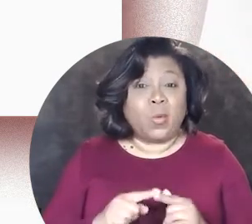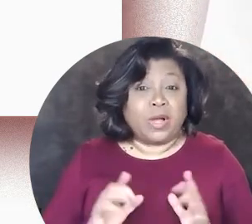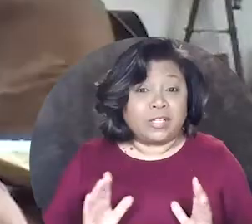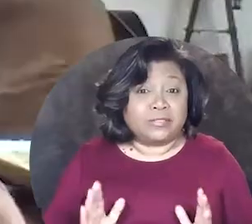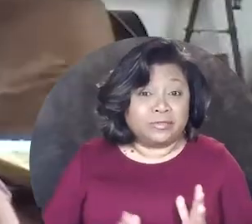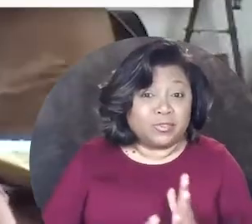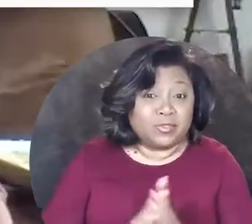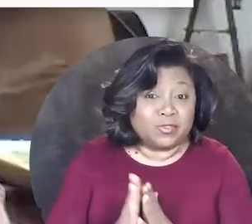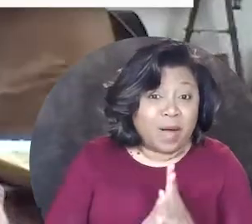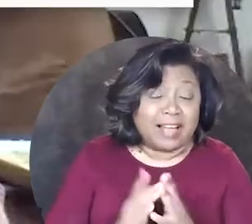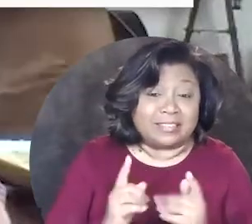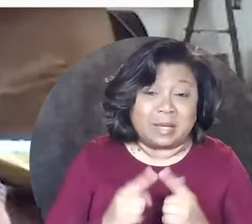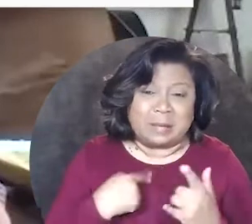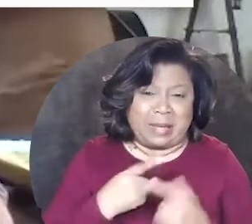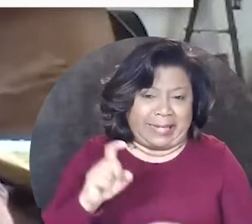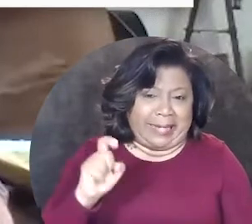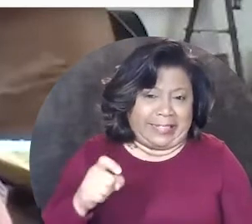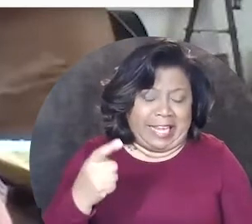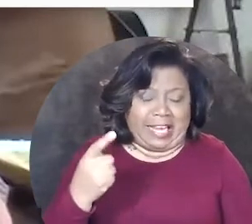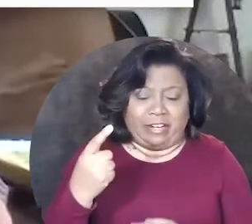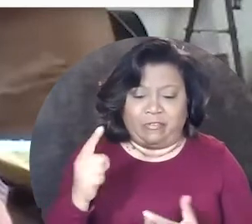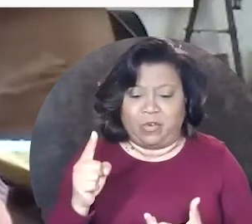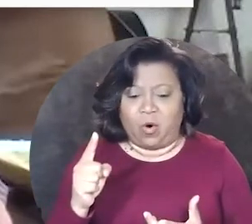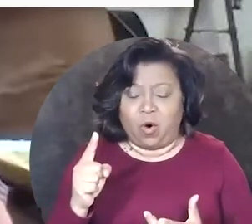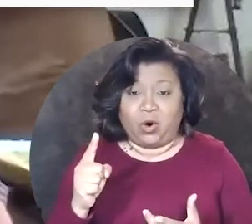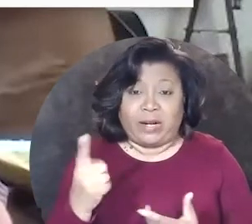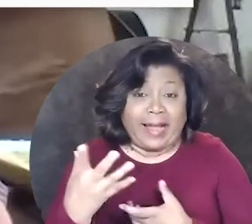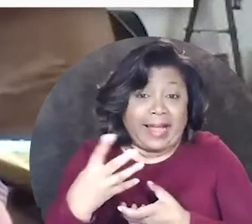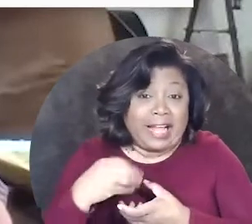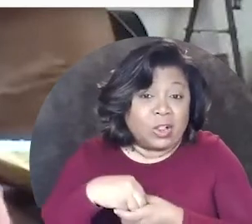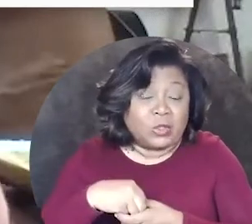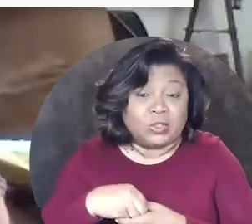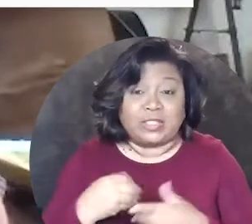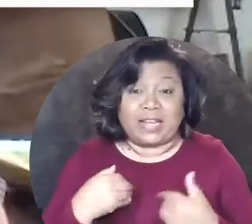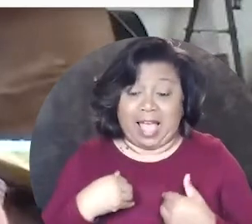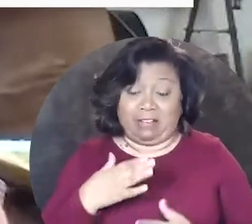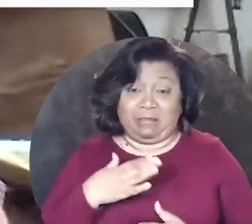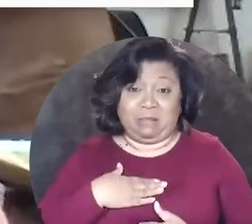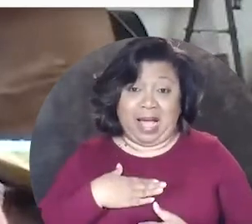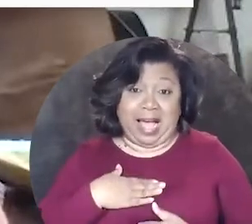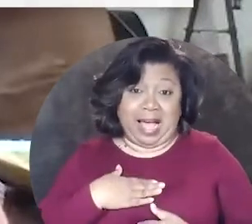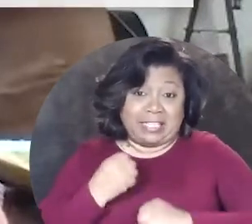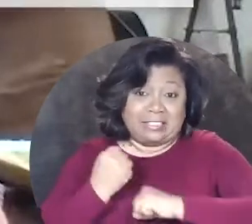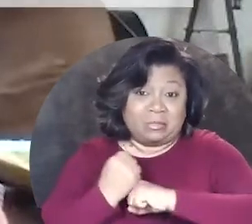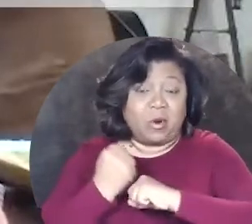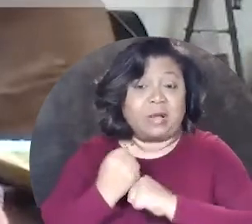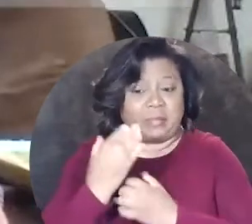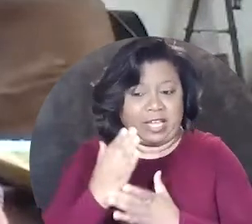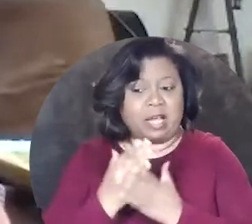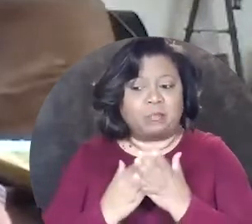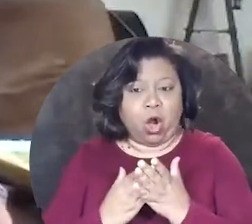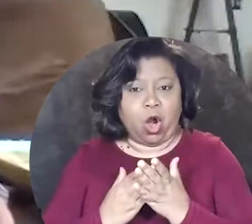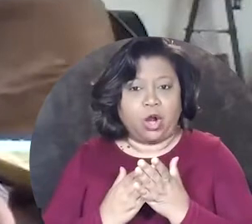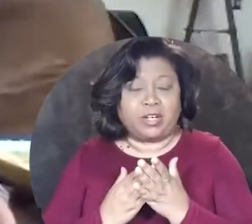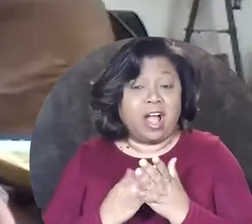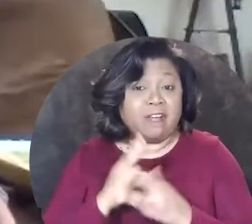what drives me is basically a need for inclusion and to have my voice be a part of